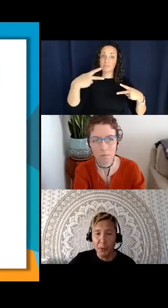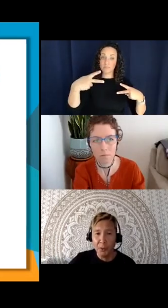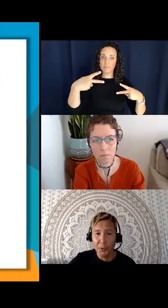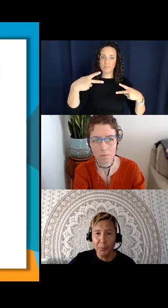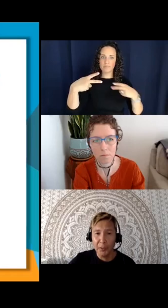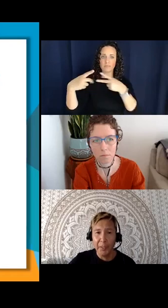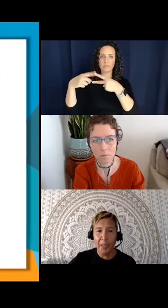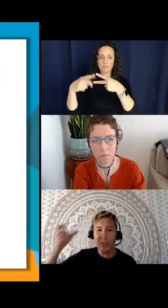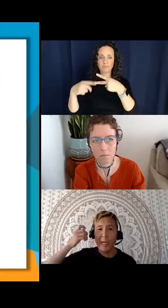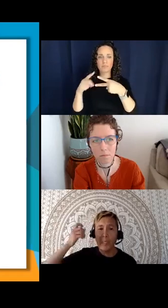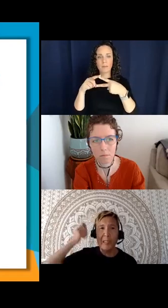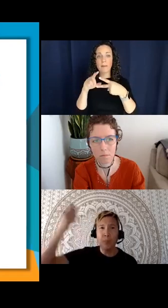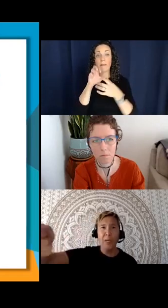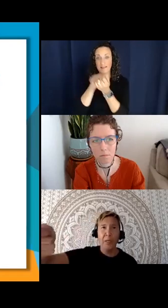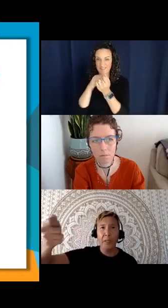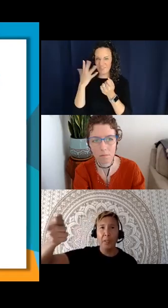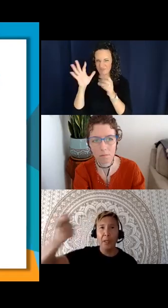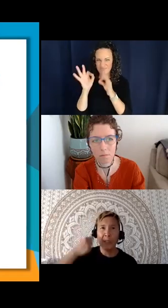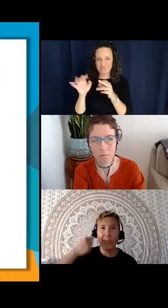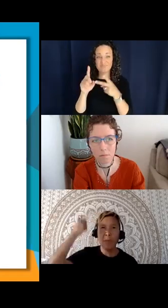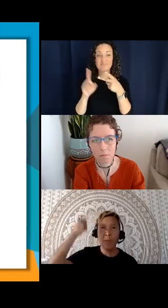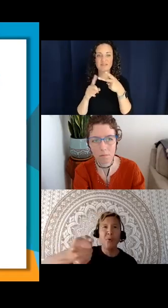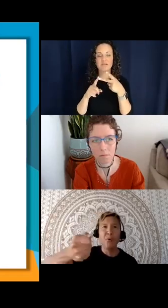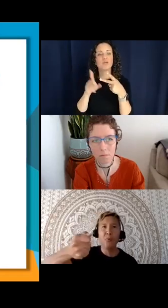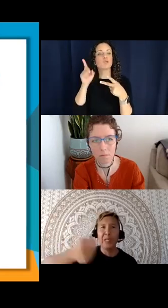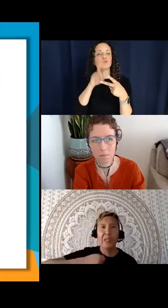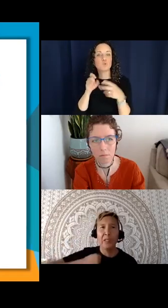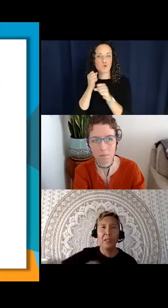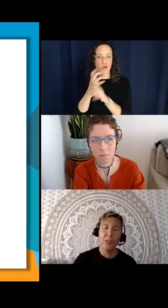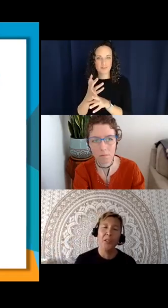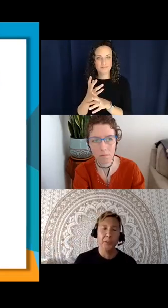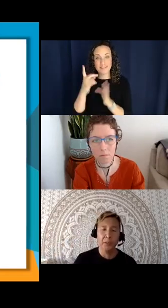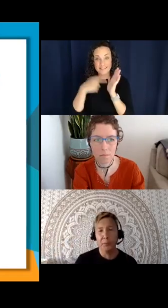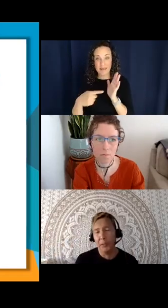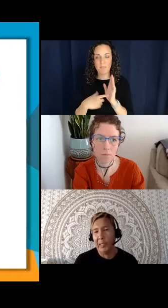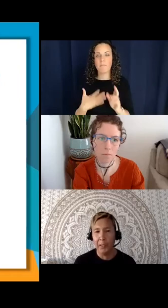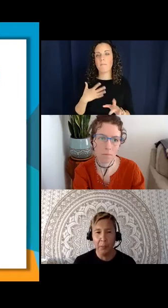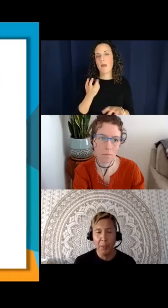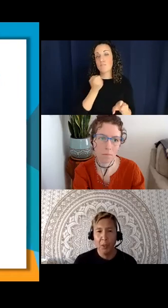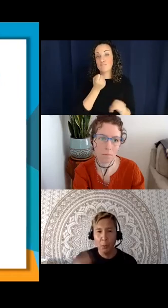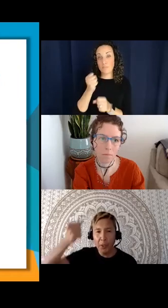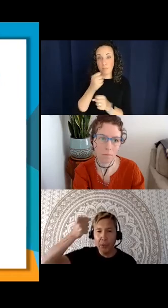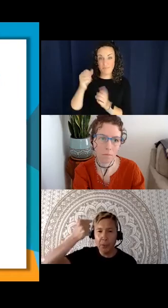Those are something like I keep my broom in the closet or something like that, where you're